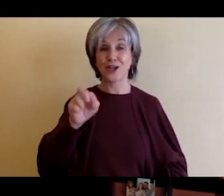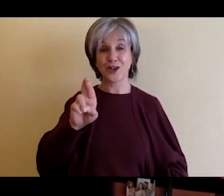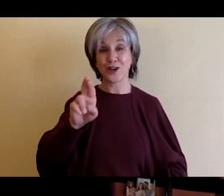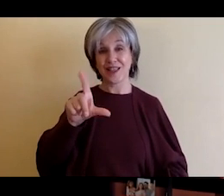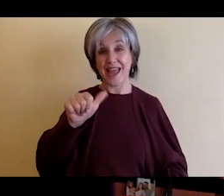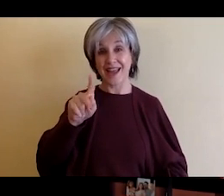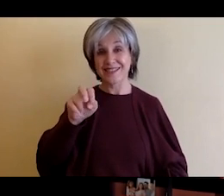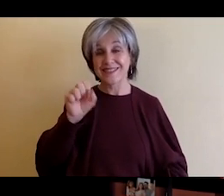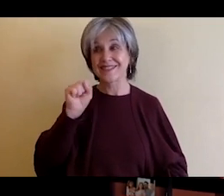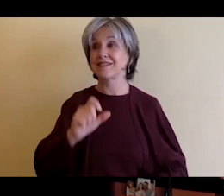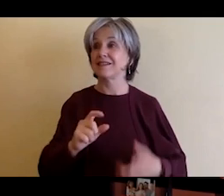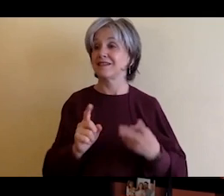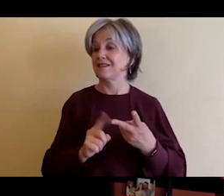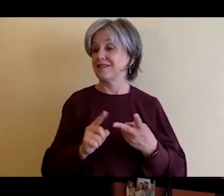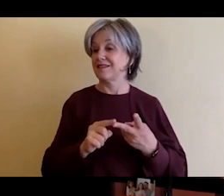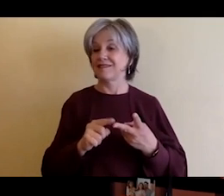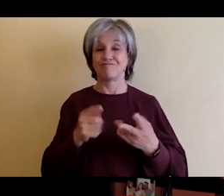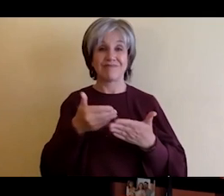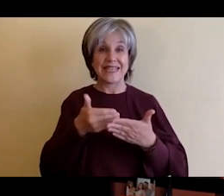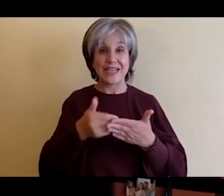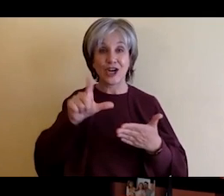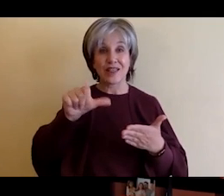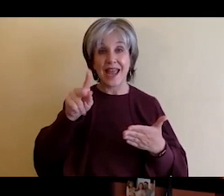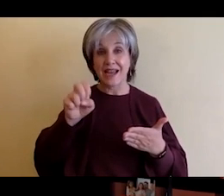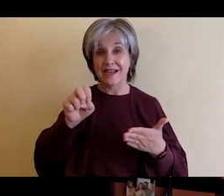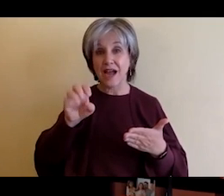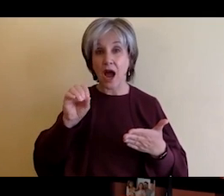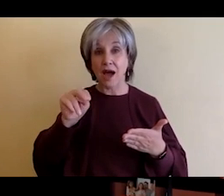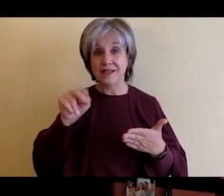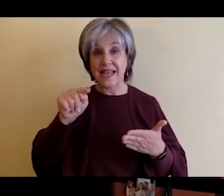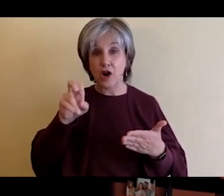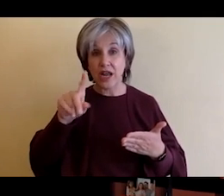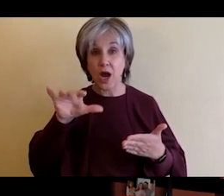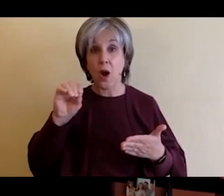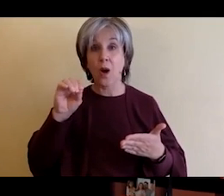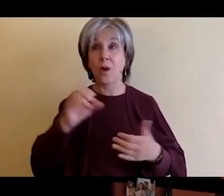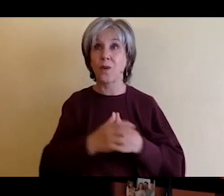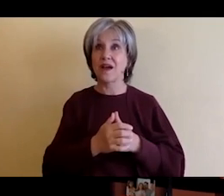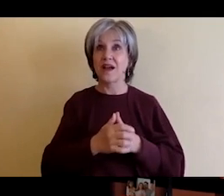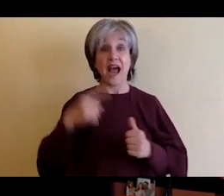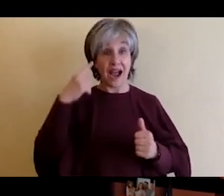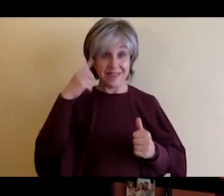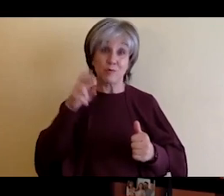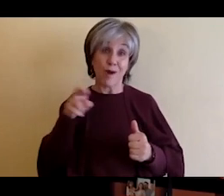spending time exercising and I think Rochester offers you know 10 months out of the year that you can do that very